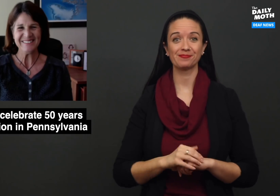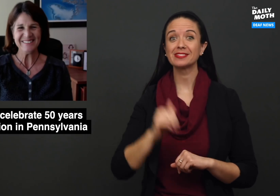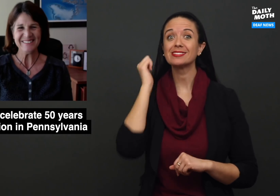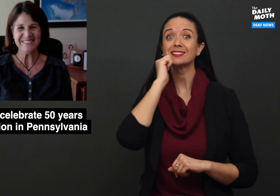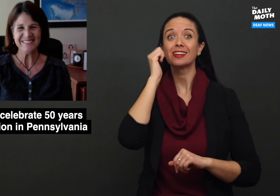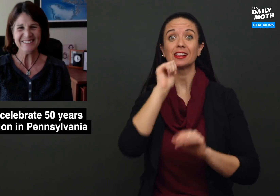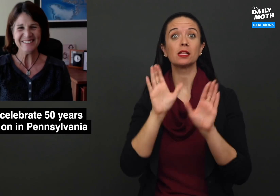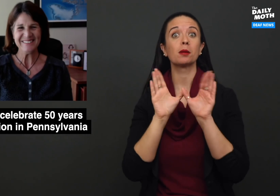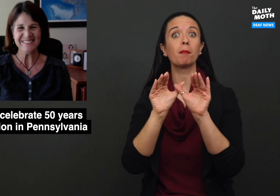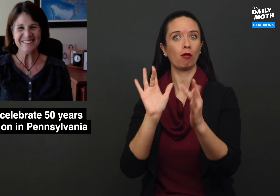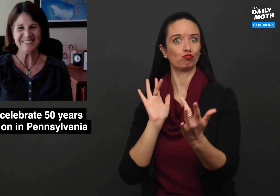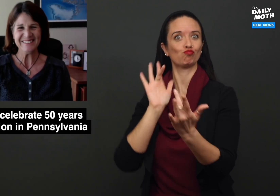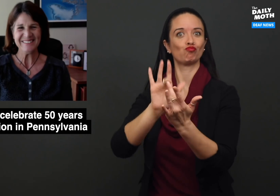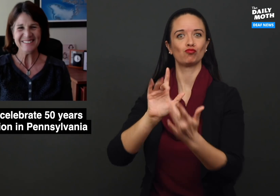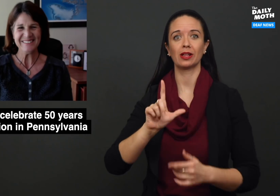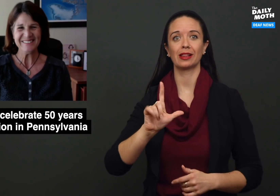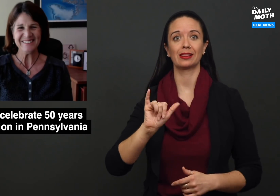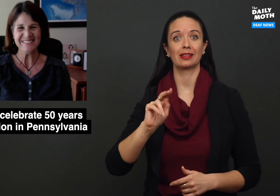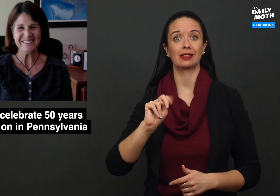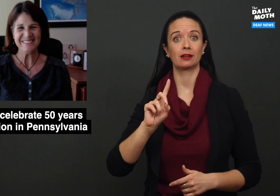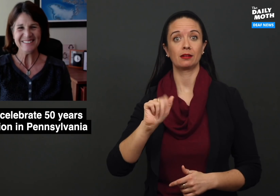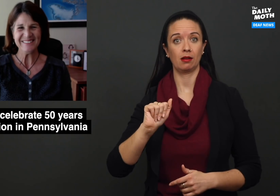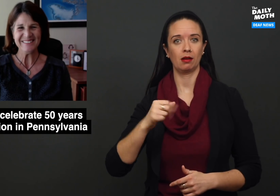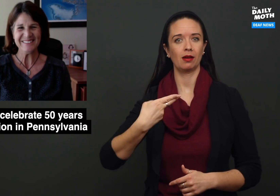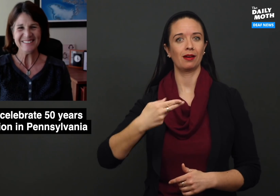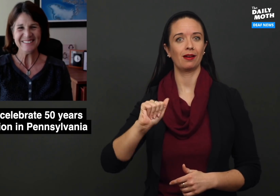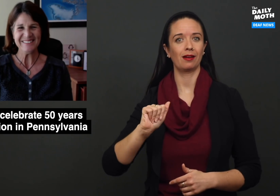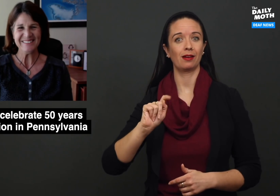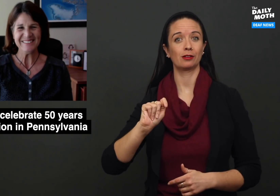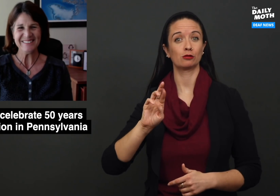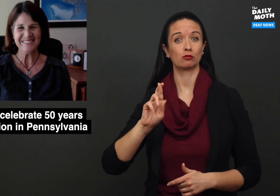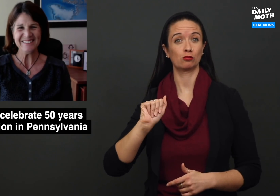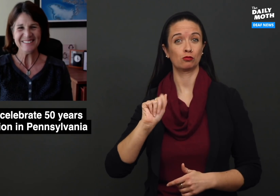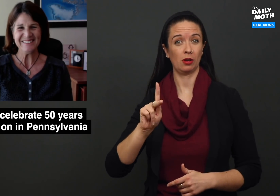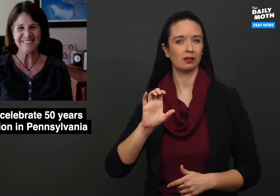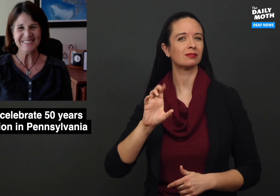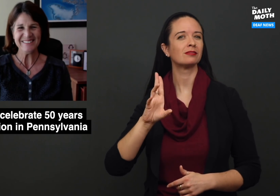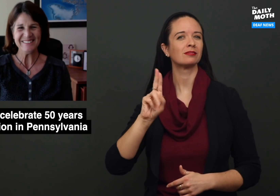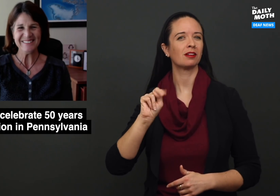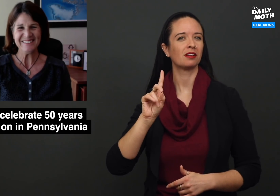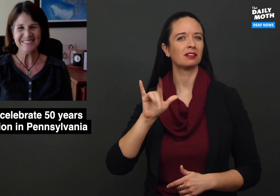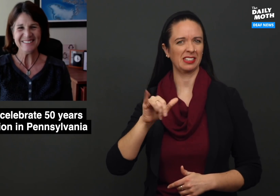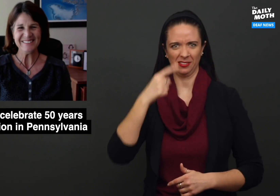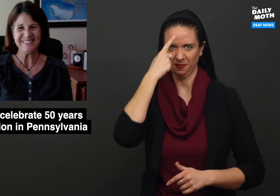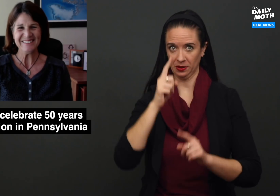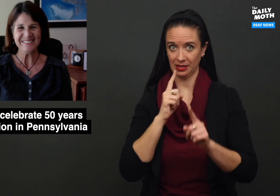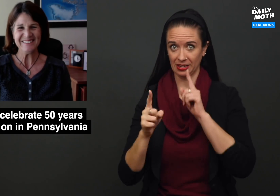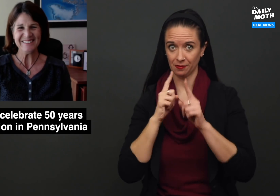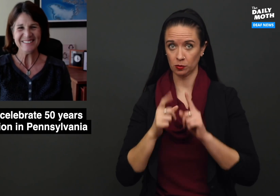The Daily Moth reached out to Linda Hatrak Cundy,